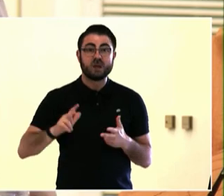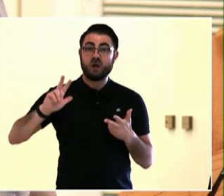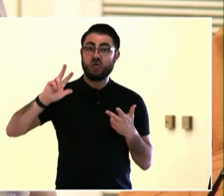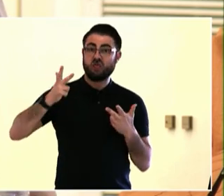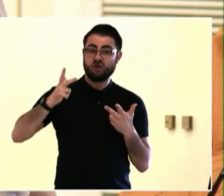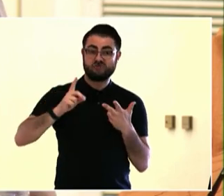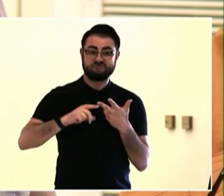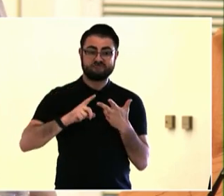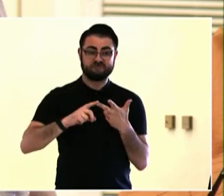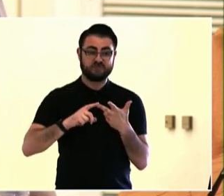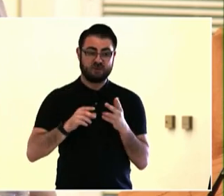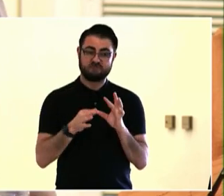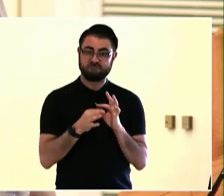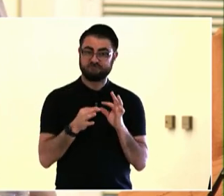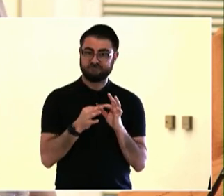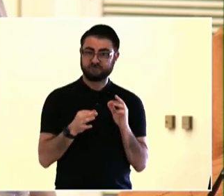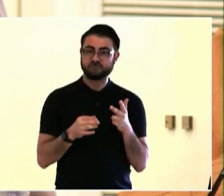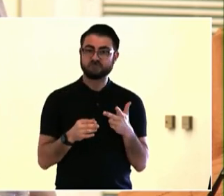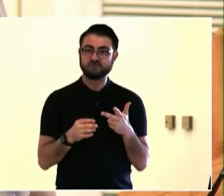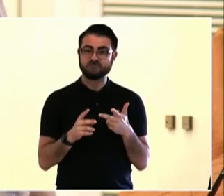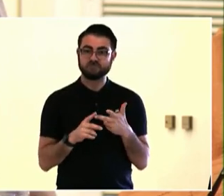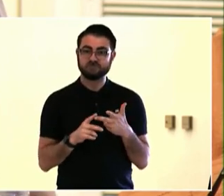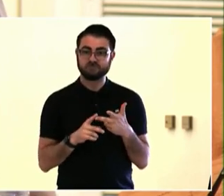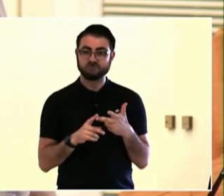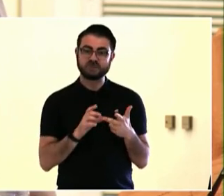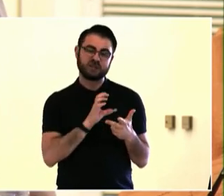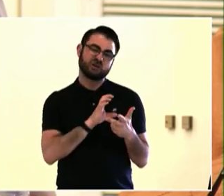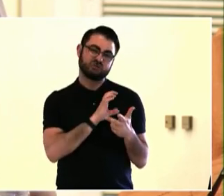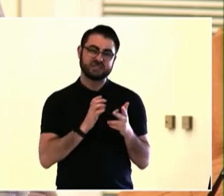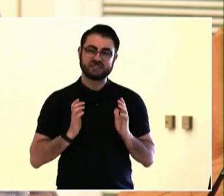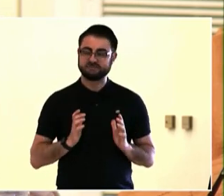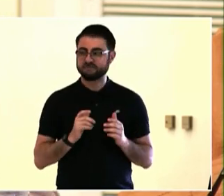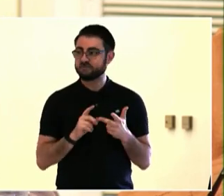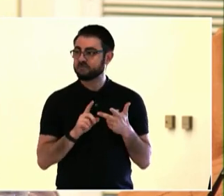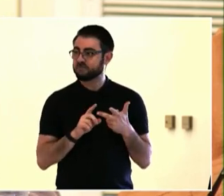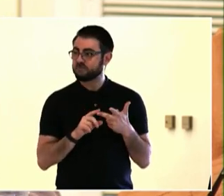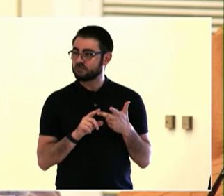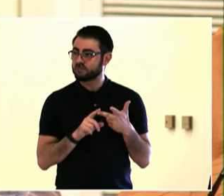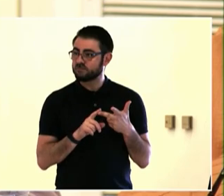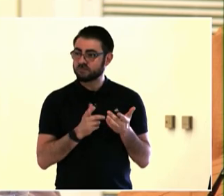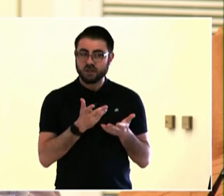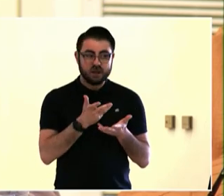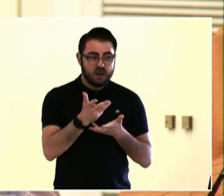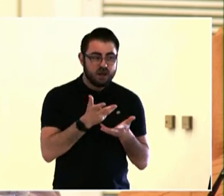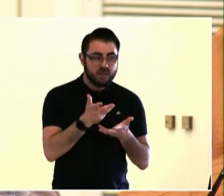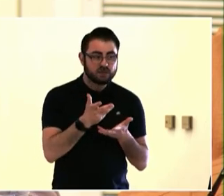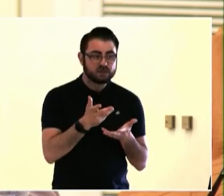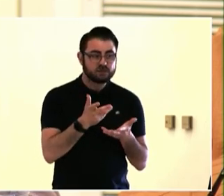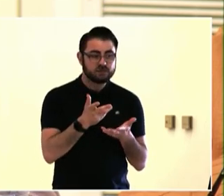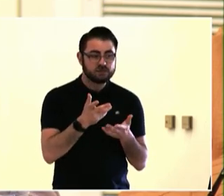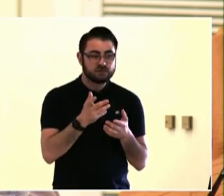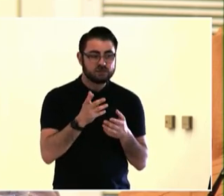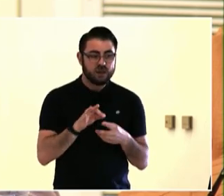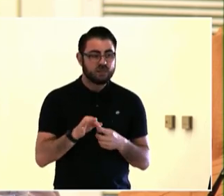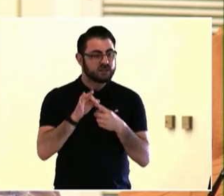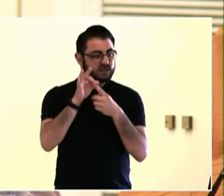opportunities to strengthen it. And some of it, for those of you who work in government, it's --